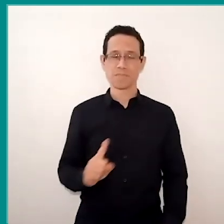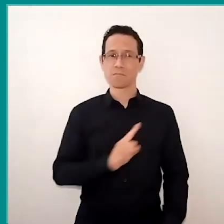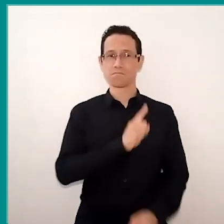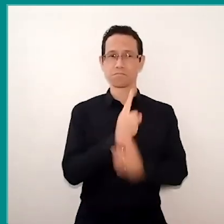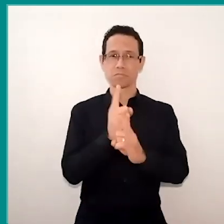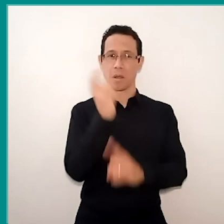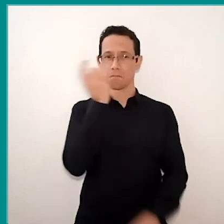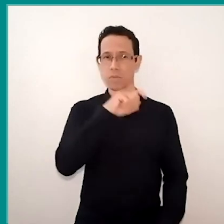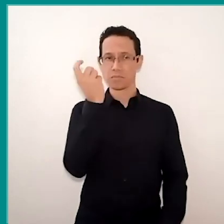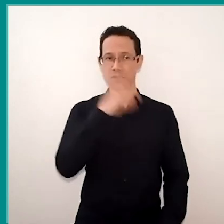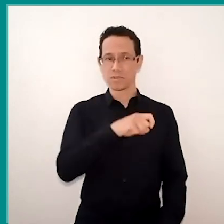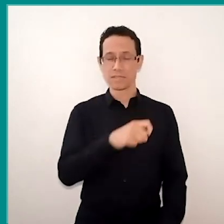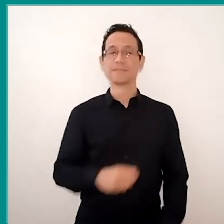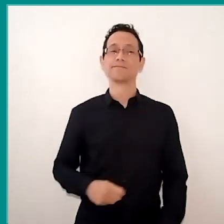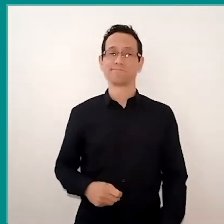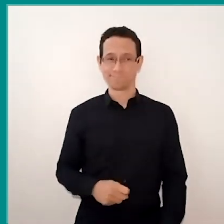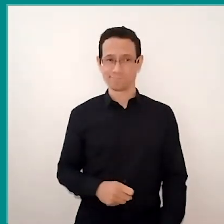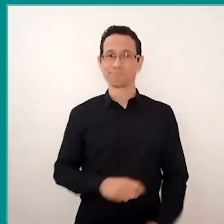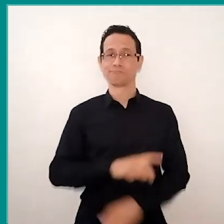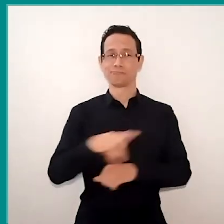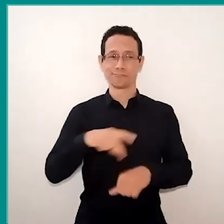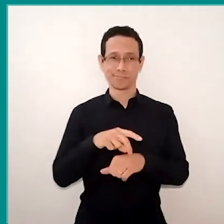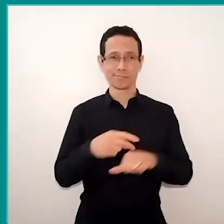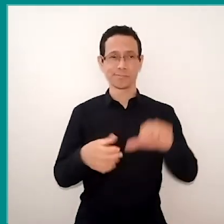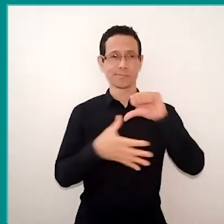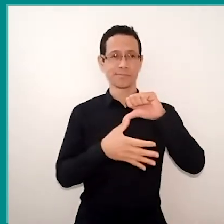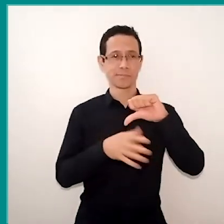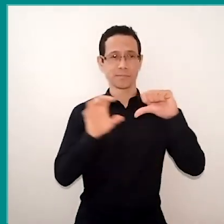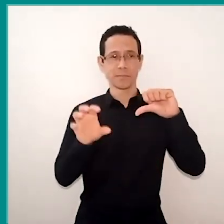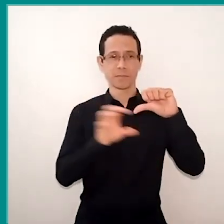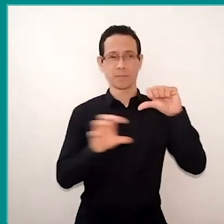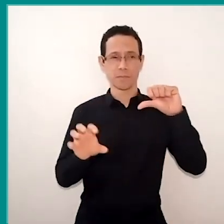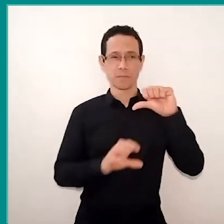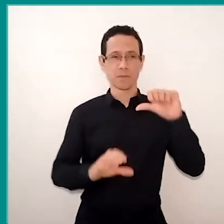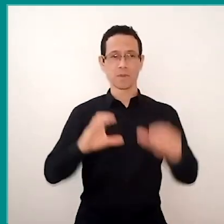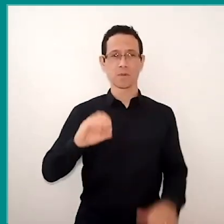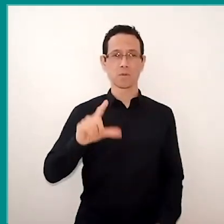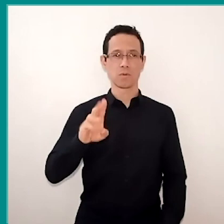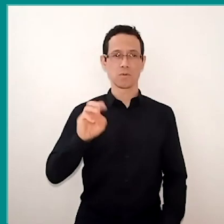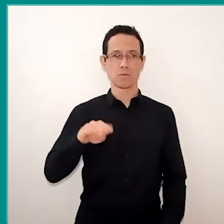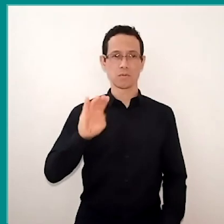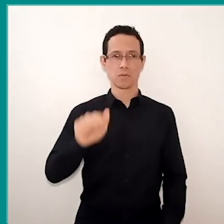And they go on to several South American countries, in Colombia, 73% do not know identify a fake news,